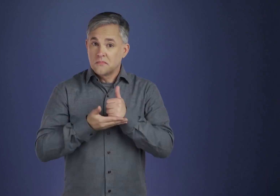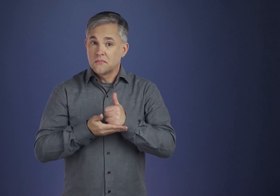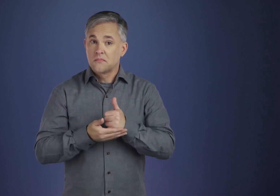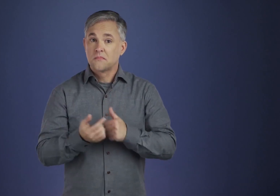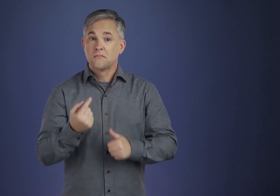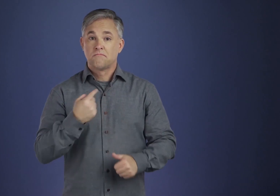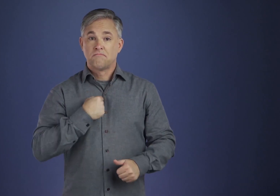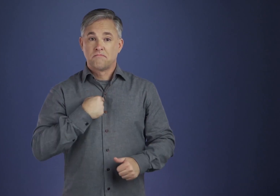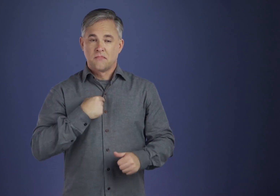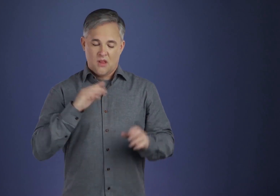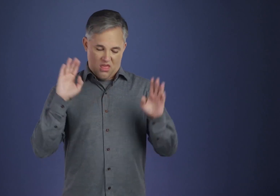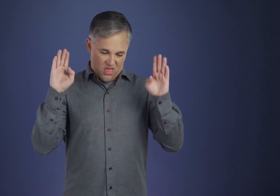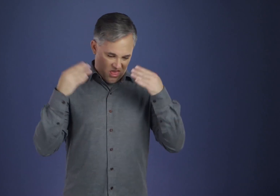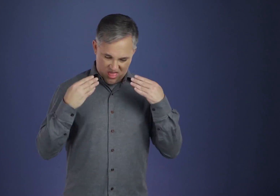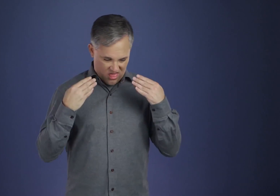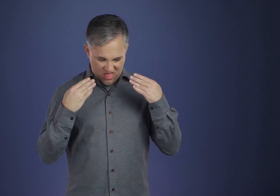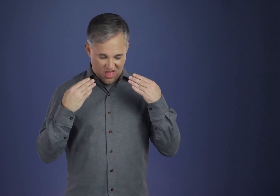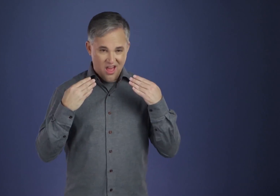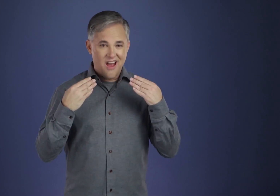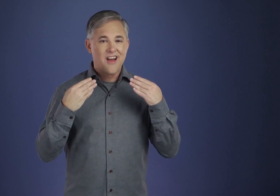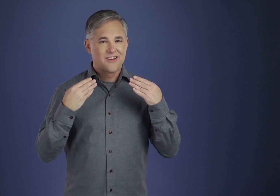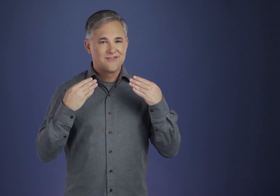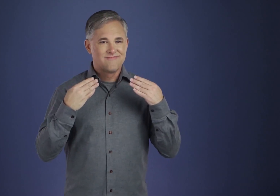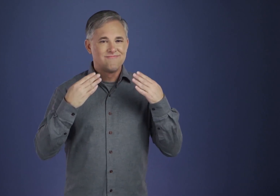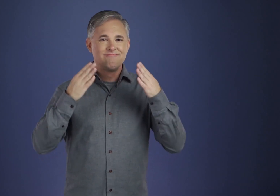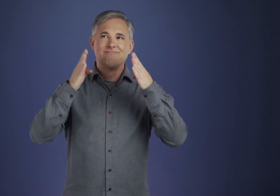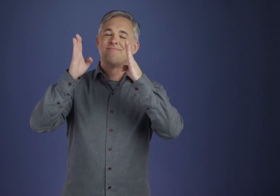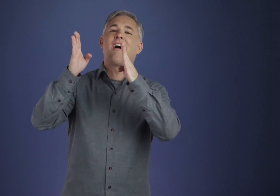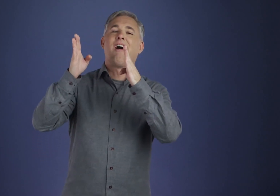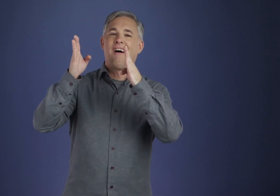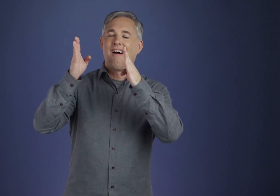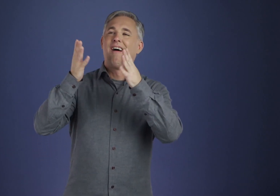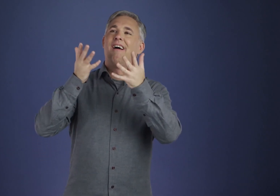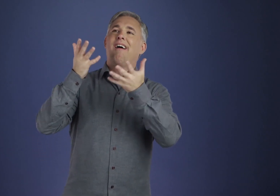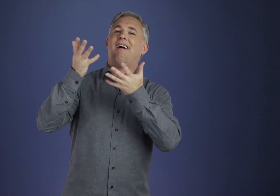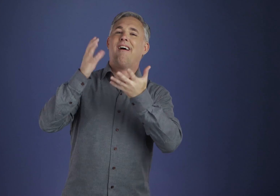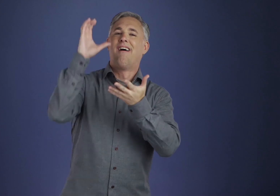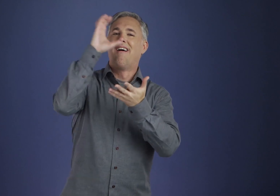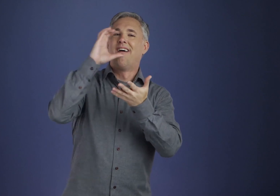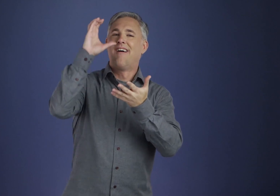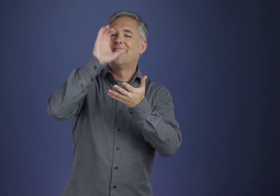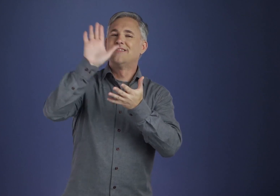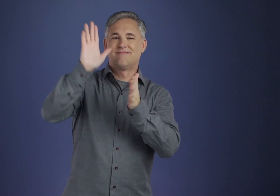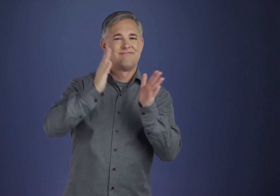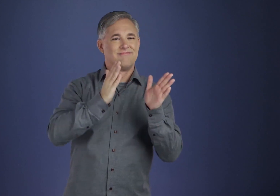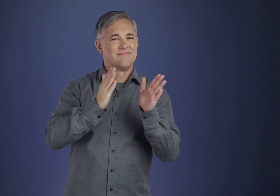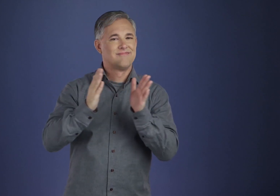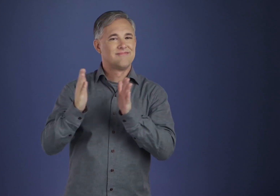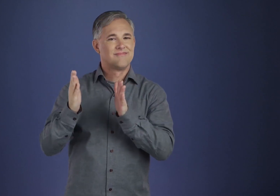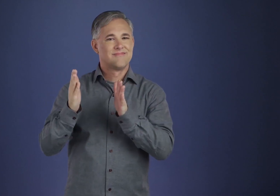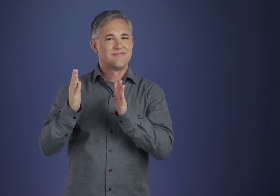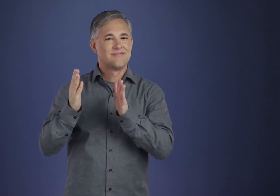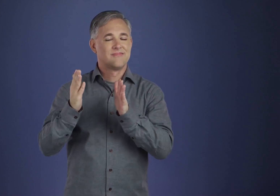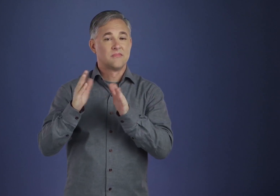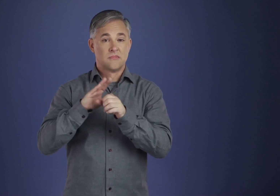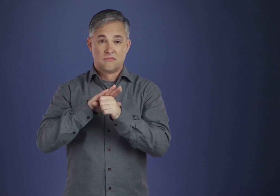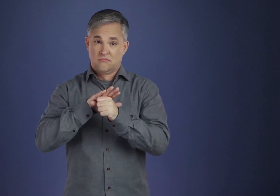“Why can't we take a specific and troubling dilemma straight to God, and in prayer secure from Him